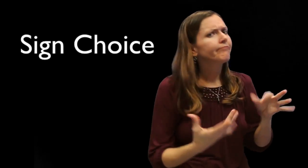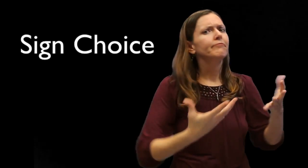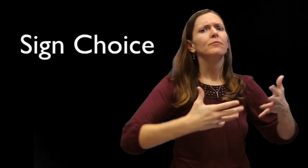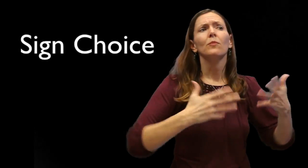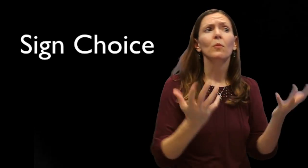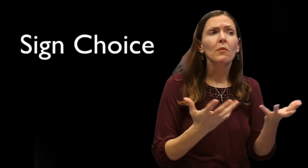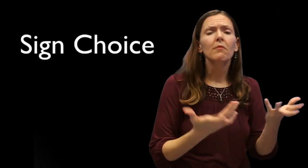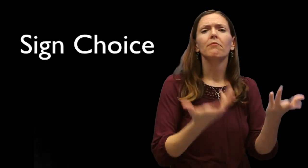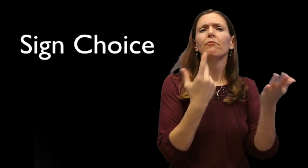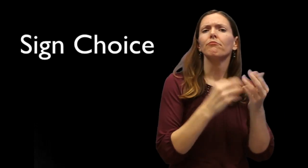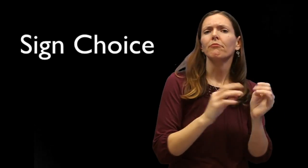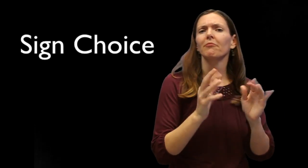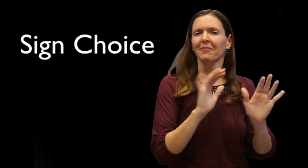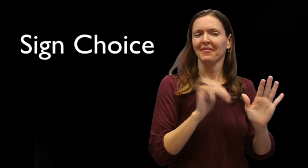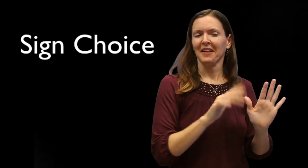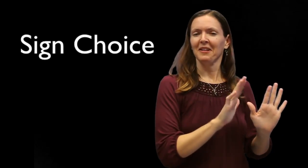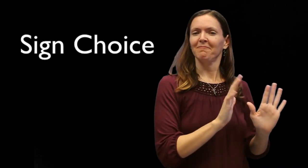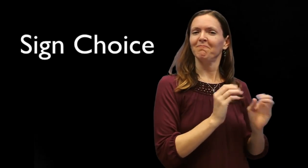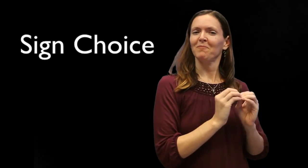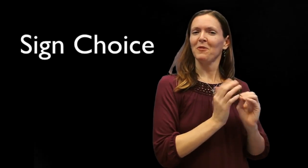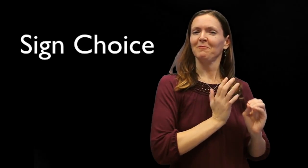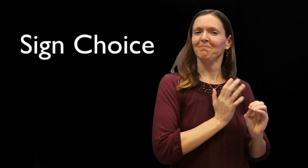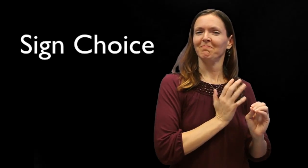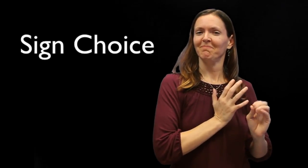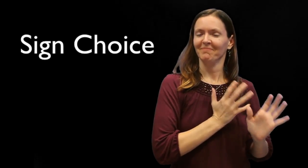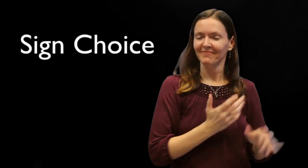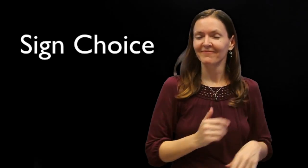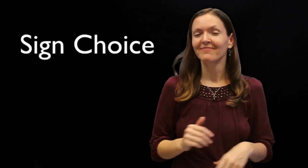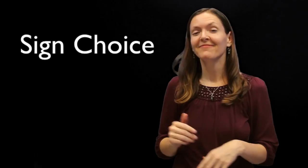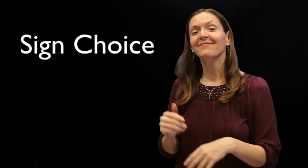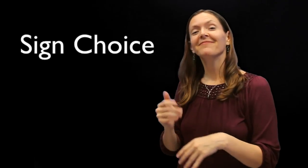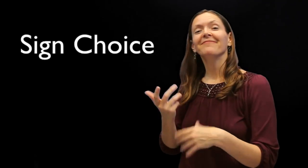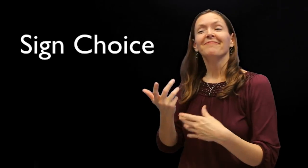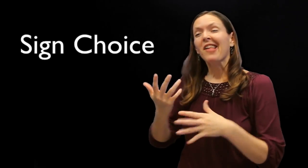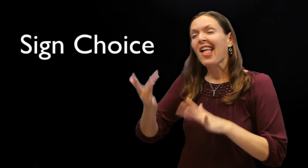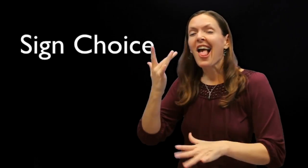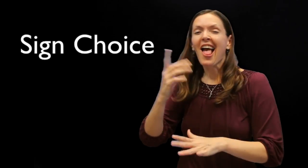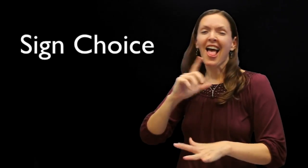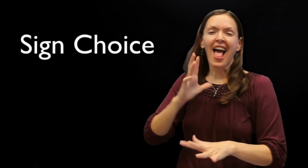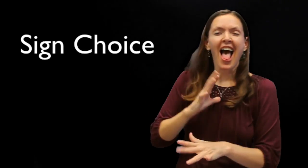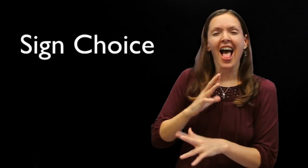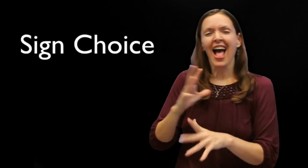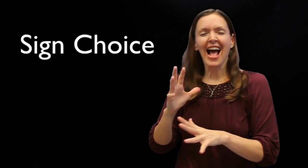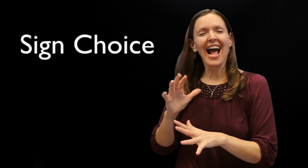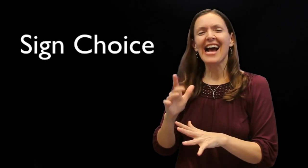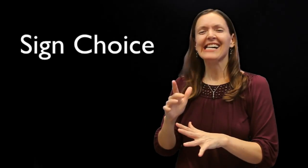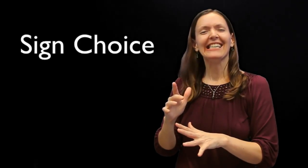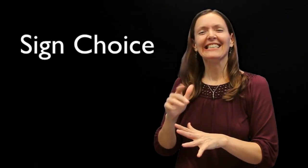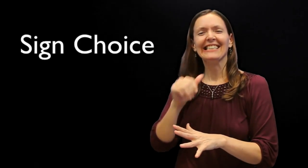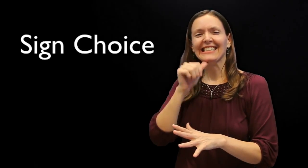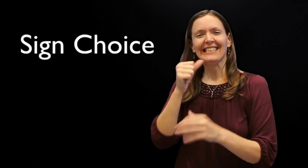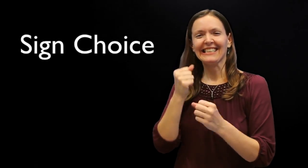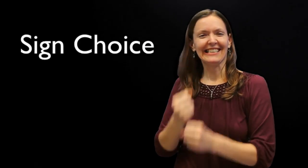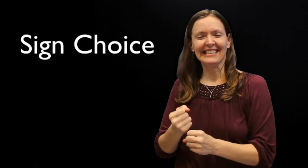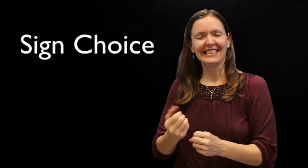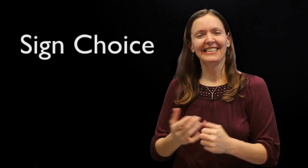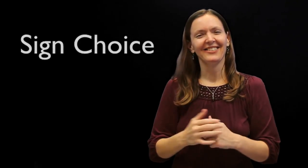Those are examples of "formal" sign choices associated with academic, specialized discourse. SICK-ME, REALLY FANCY-WIGGLE [Raychelle's tongue is visible], are not as appropriate for an academic piece.